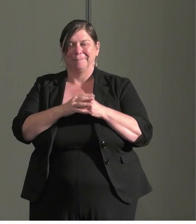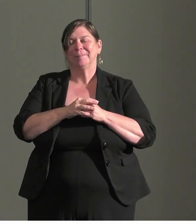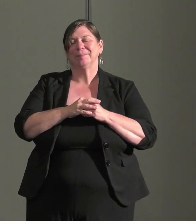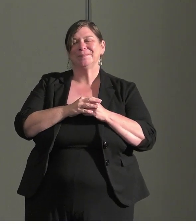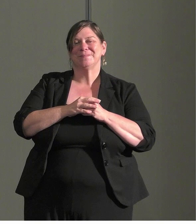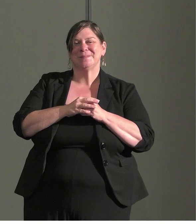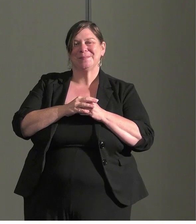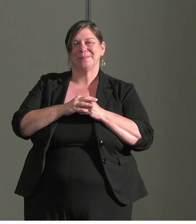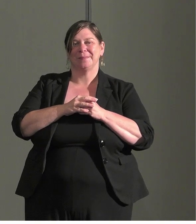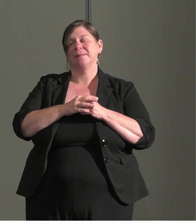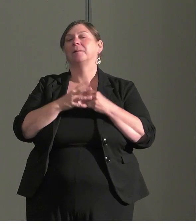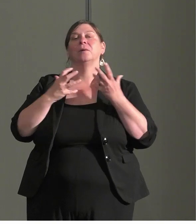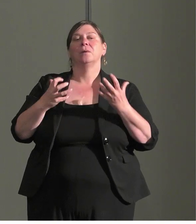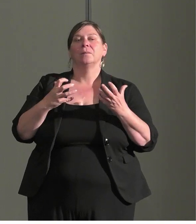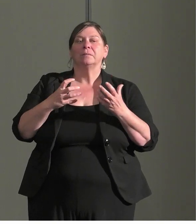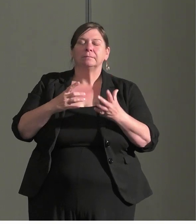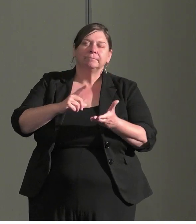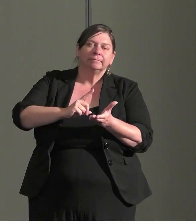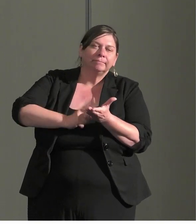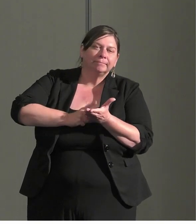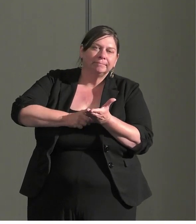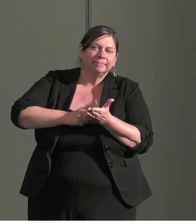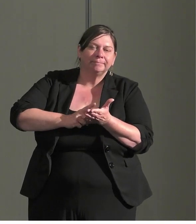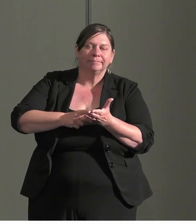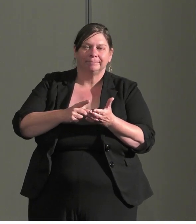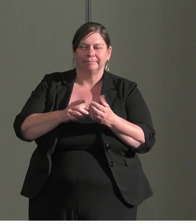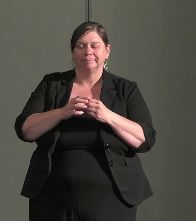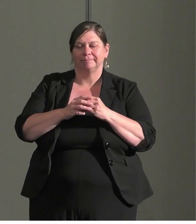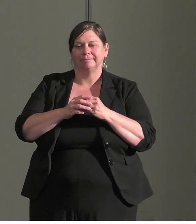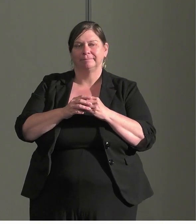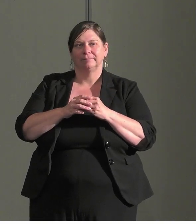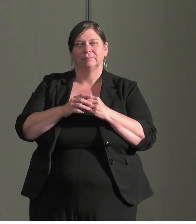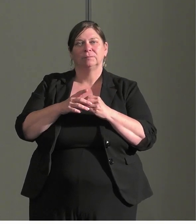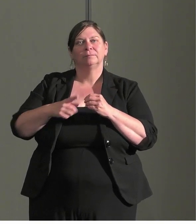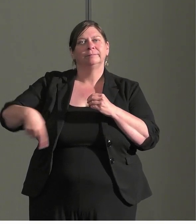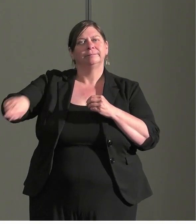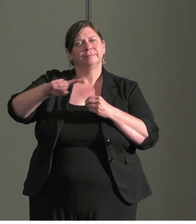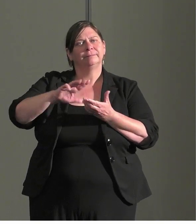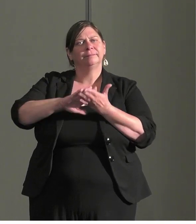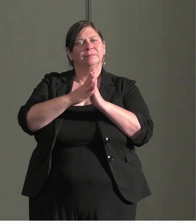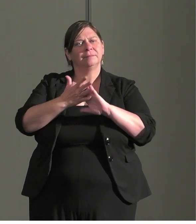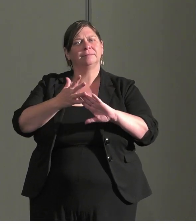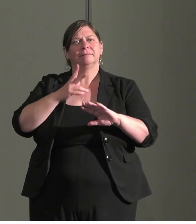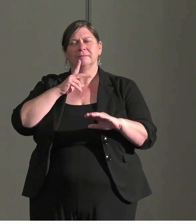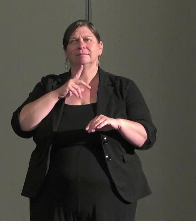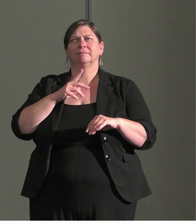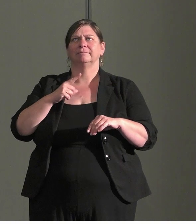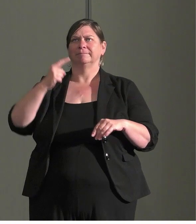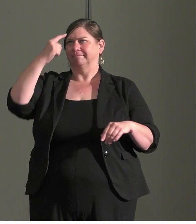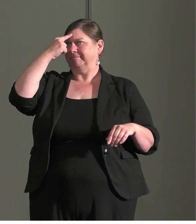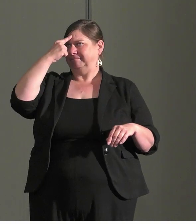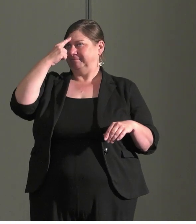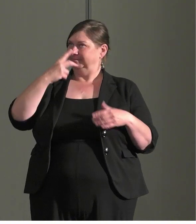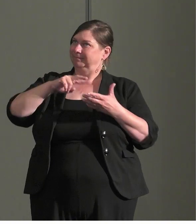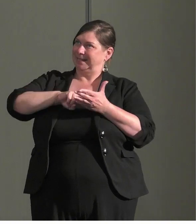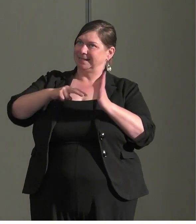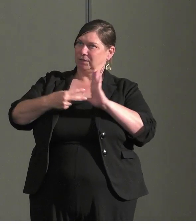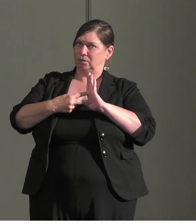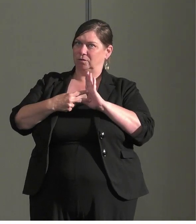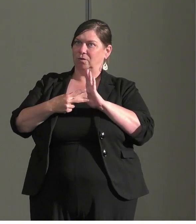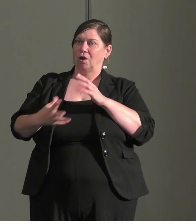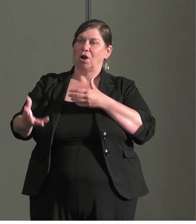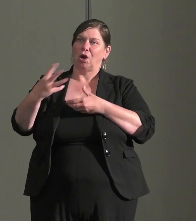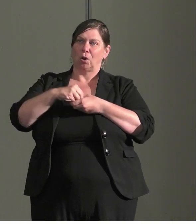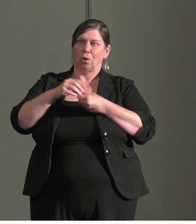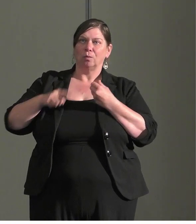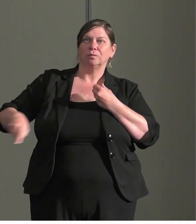We will talk about how to be intentional about including people we don't see traditionally in